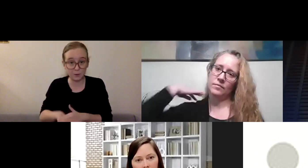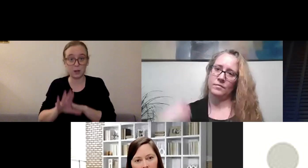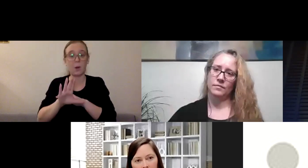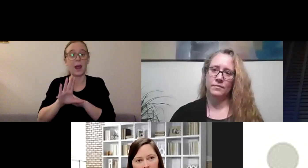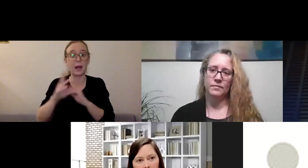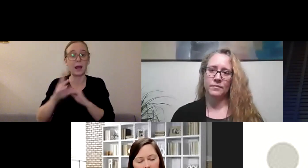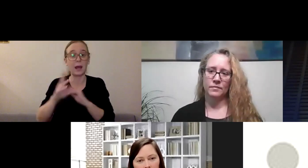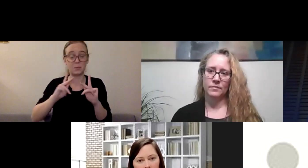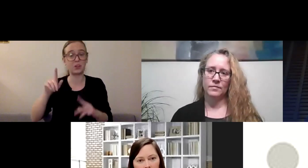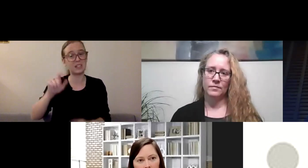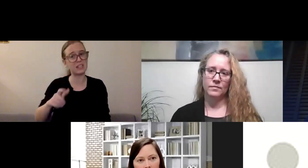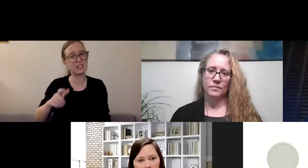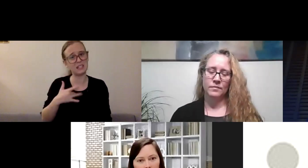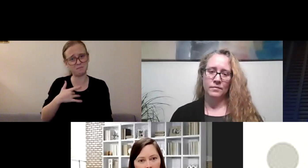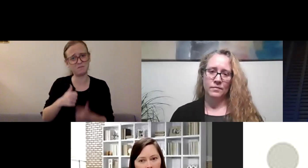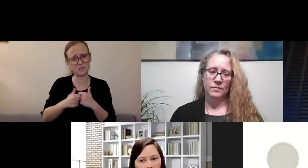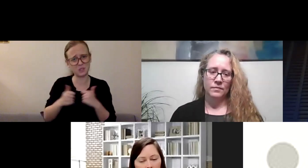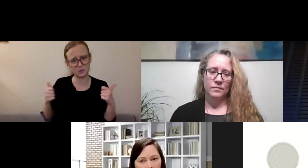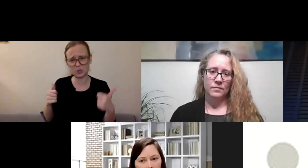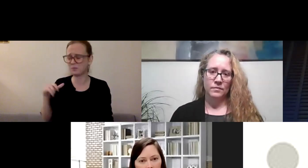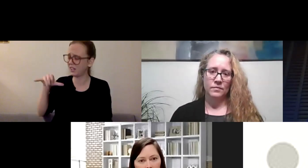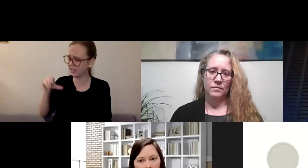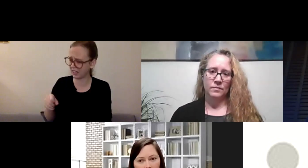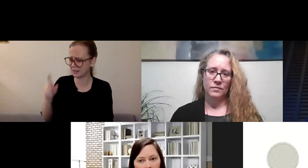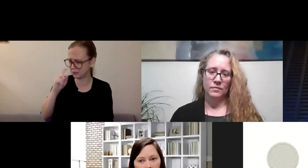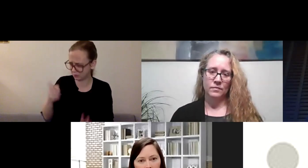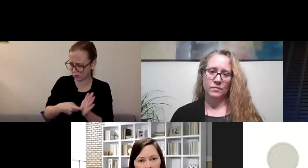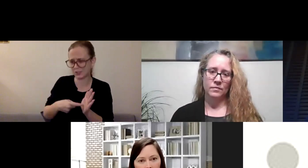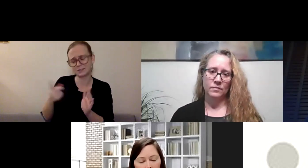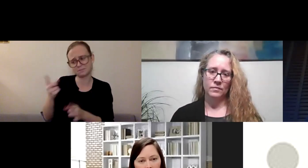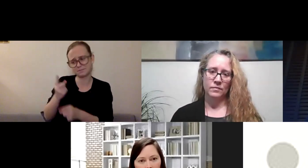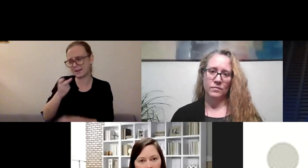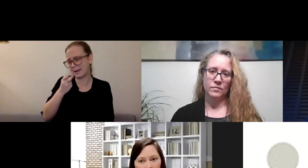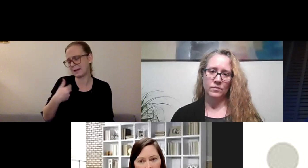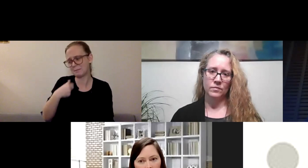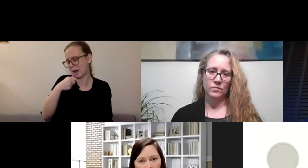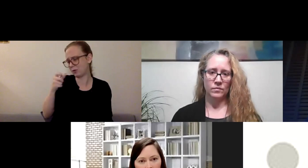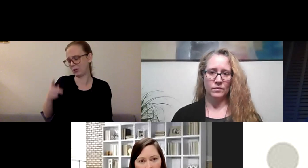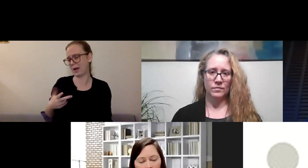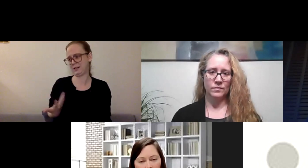and share that they're struggling and share that they're not okay. I also think sometimes that we feel